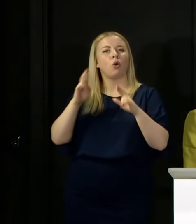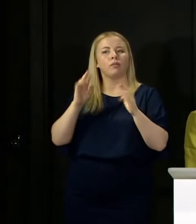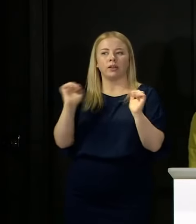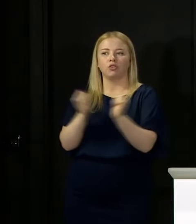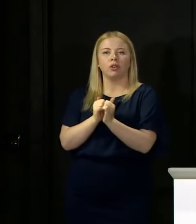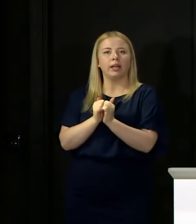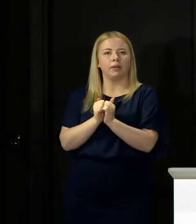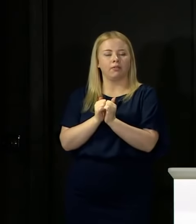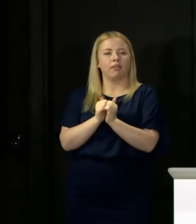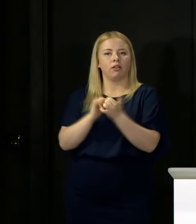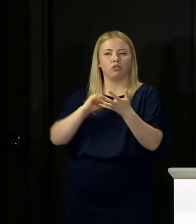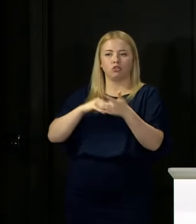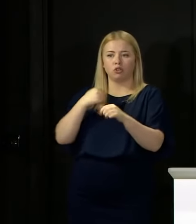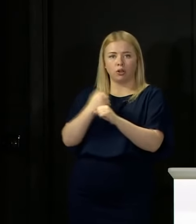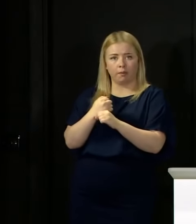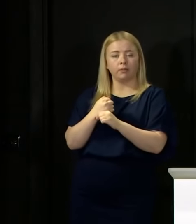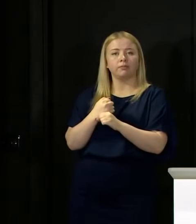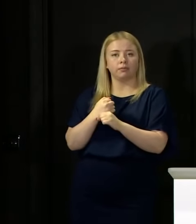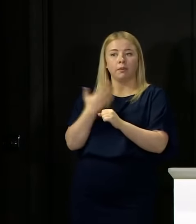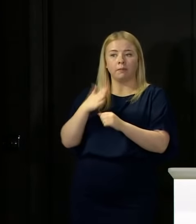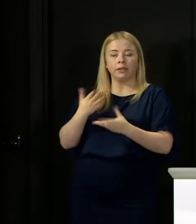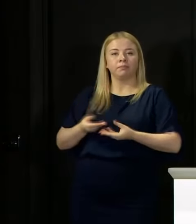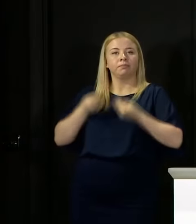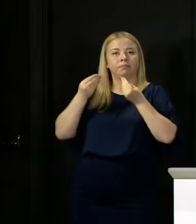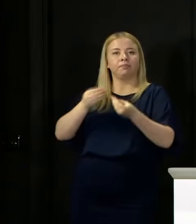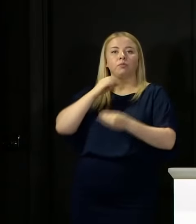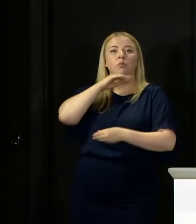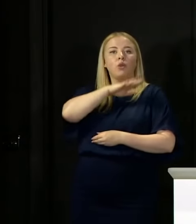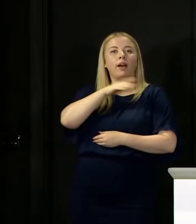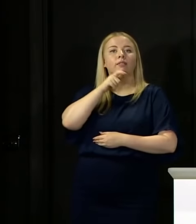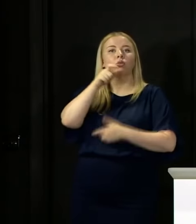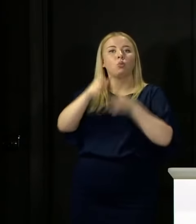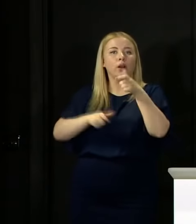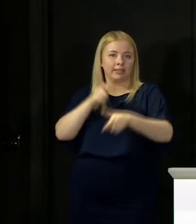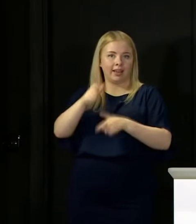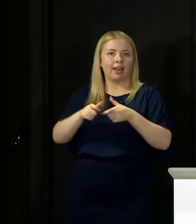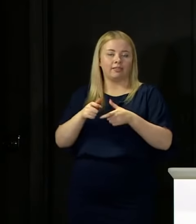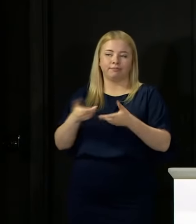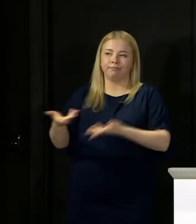The Scottish Government has provided draft wording and discussions with the other three